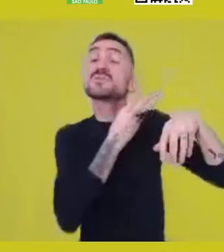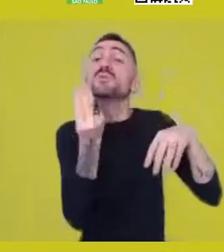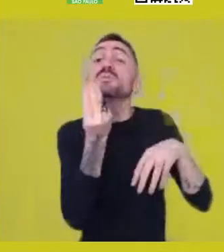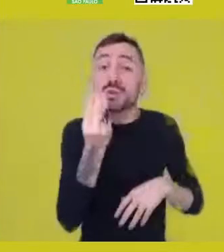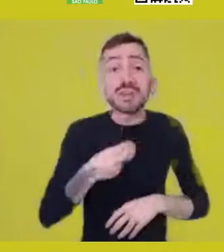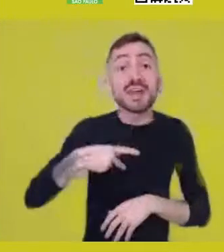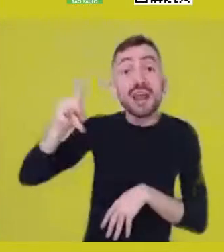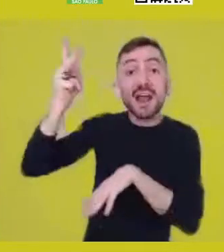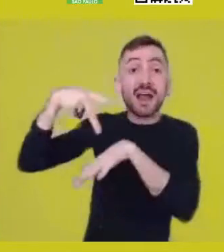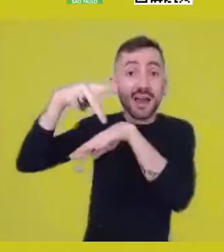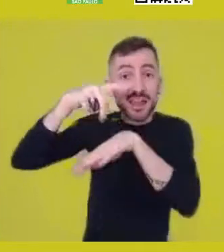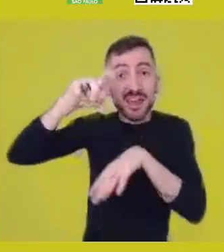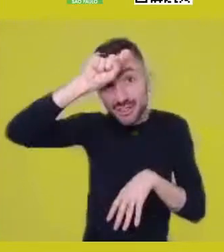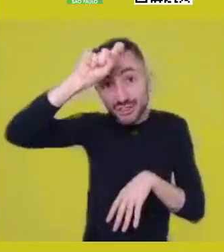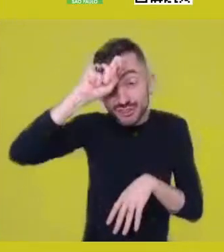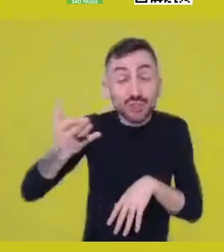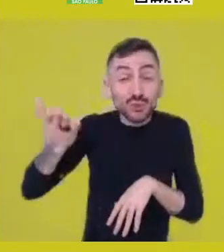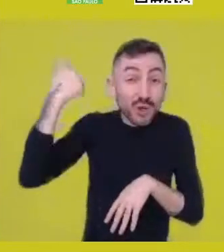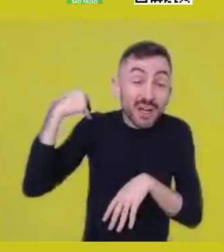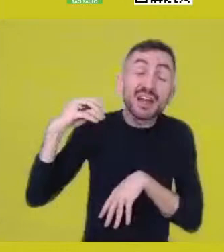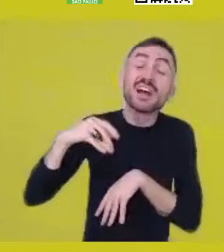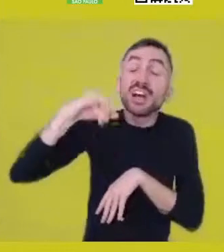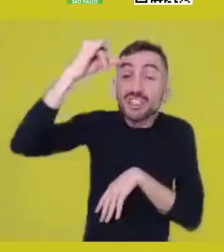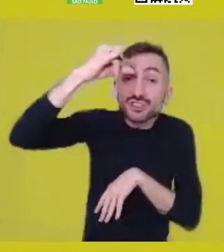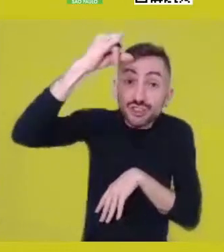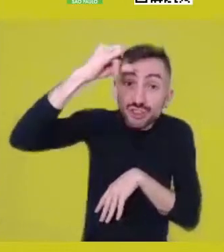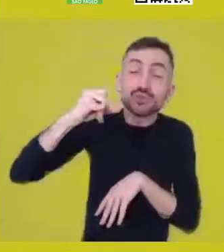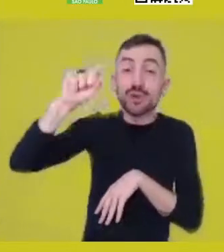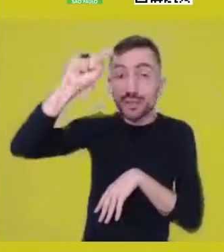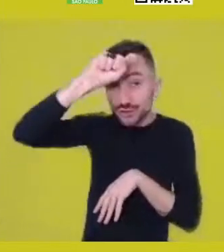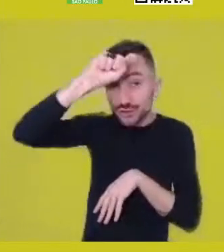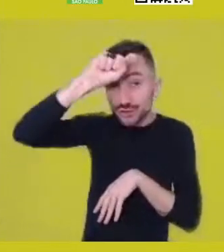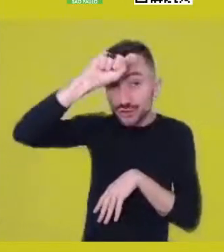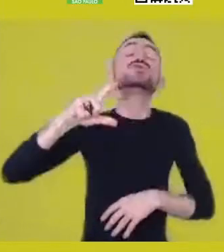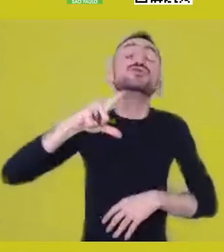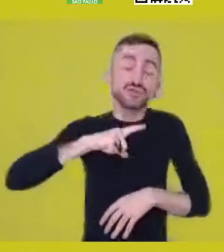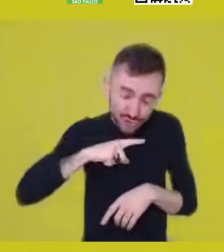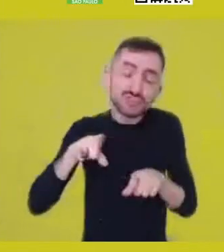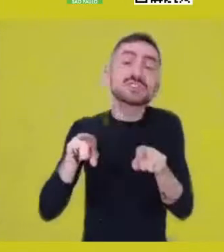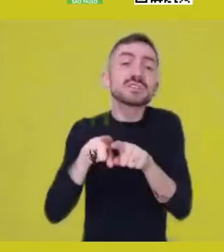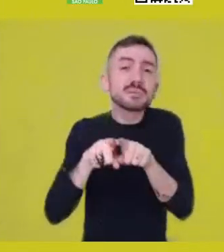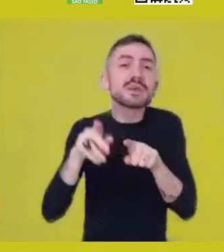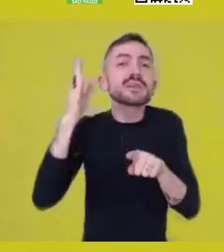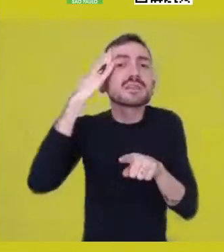referred precisely to the synthesis of all learning